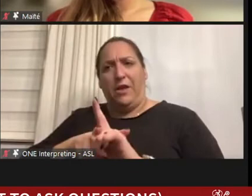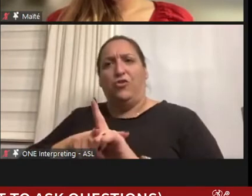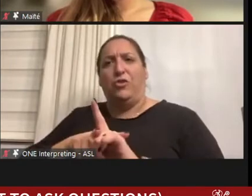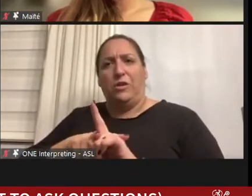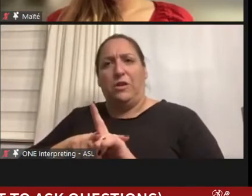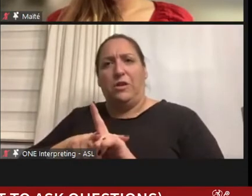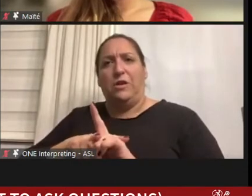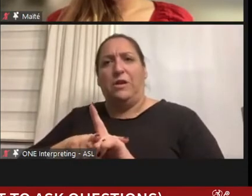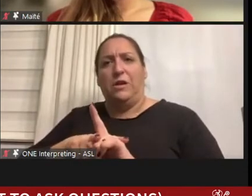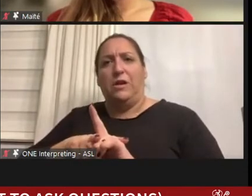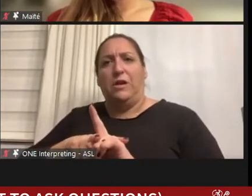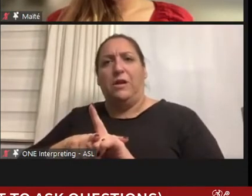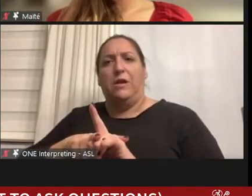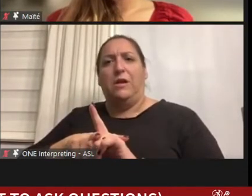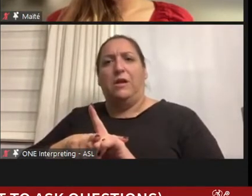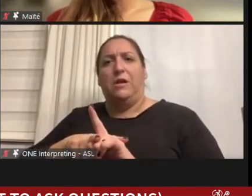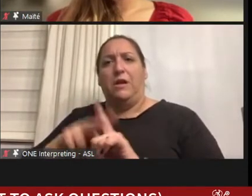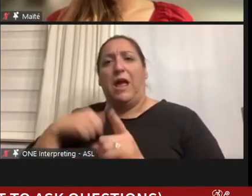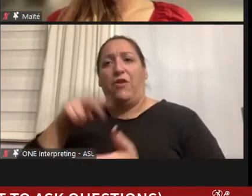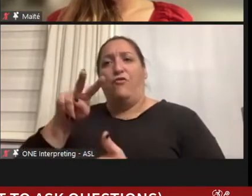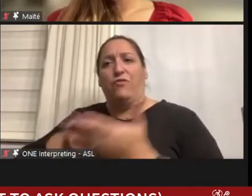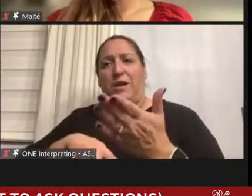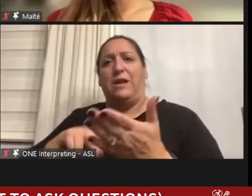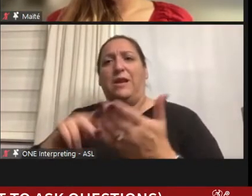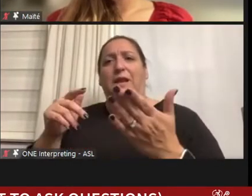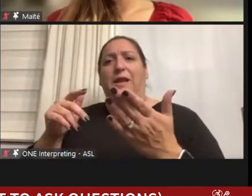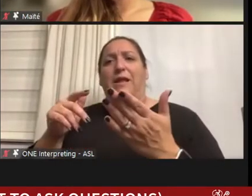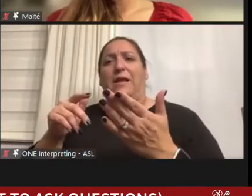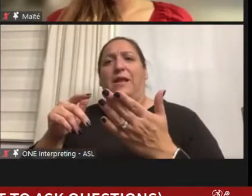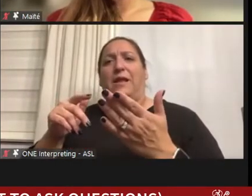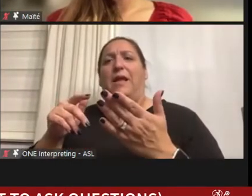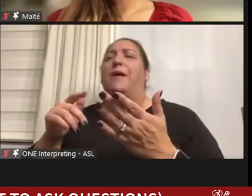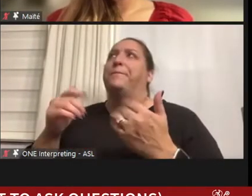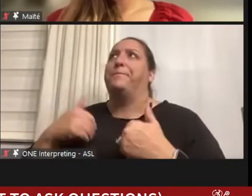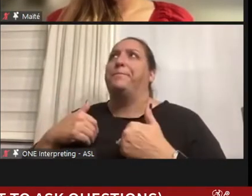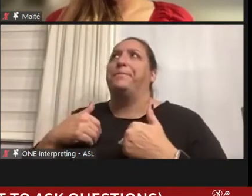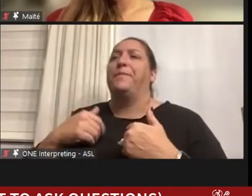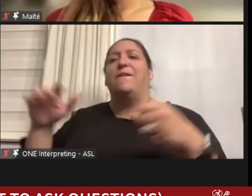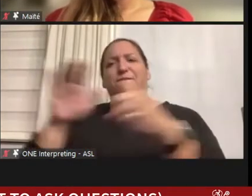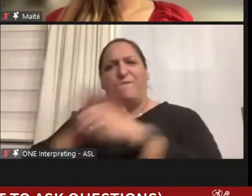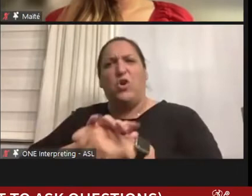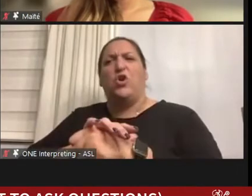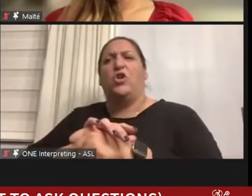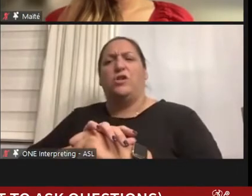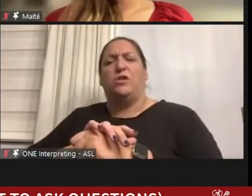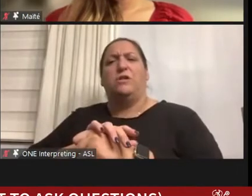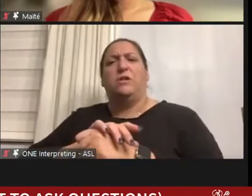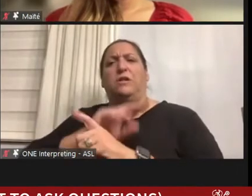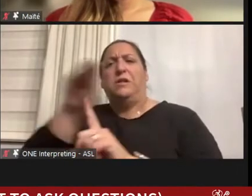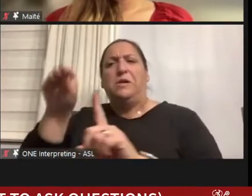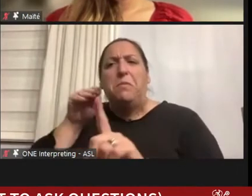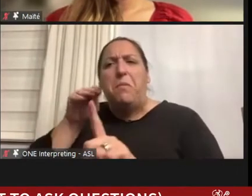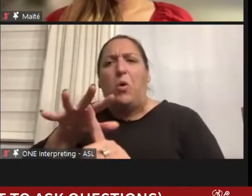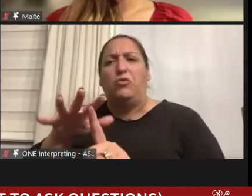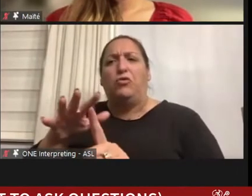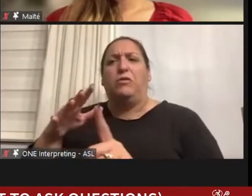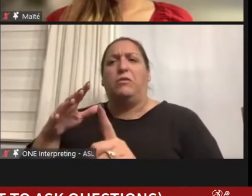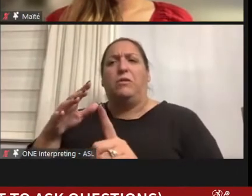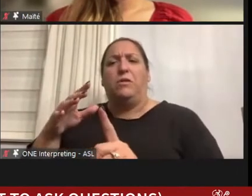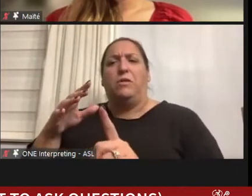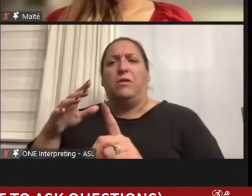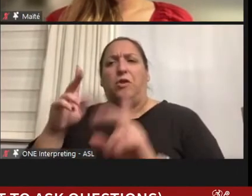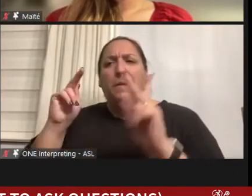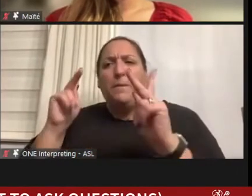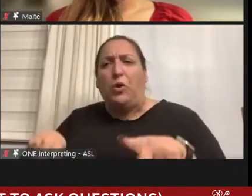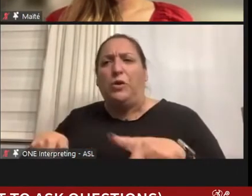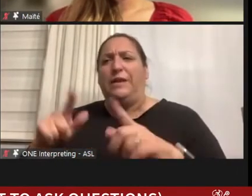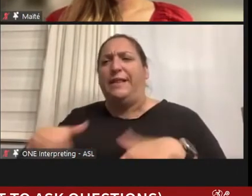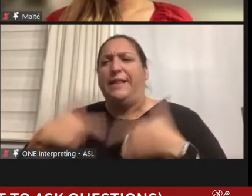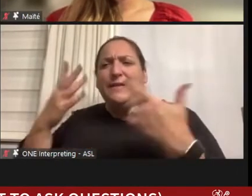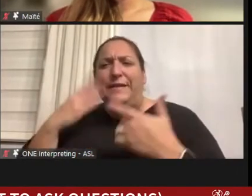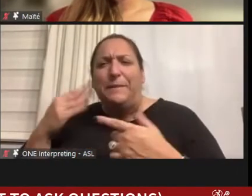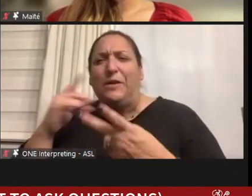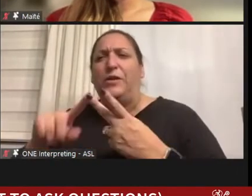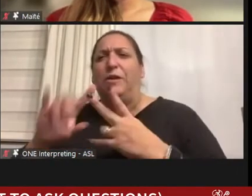has -- where I get the full color of the person, I get that feeling for the distance traveled in the